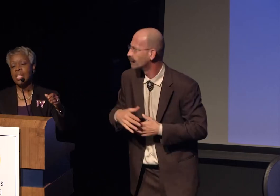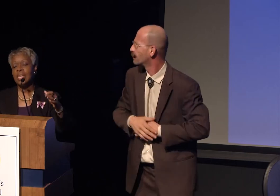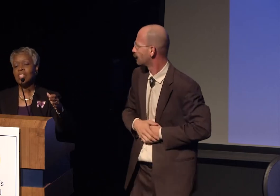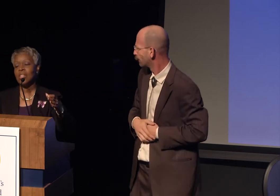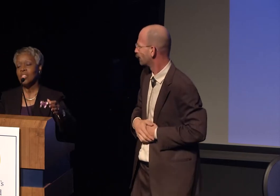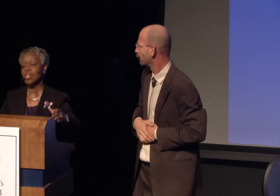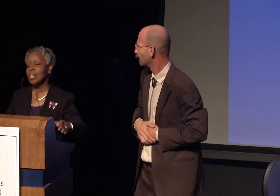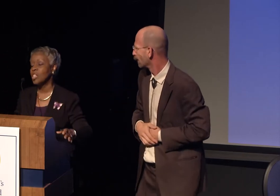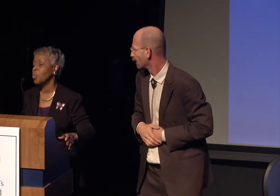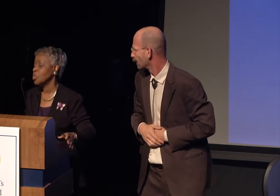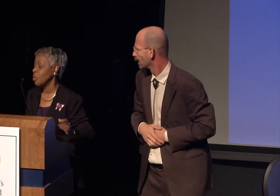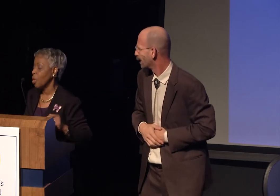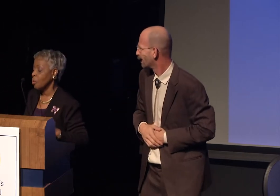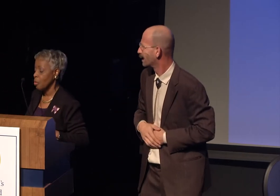as she leads us into the next portion of our program.